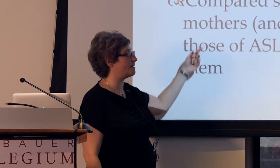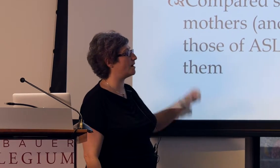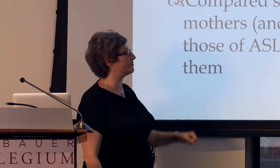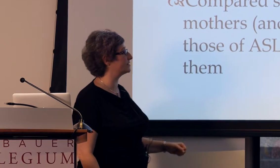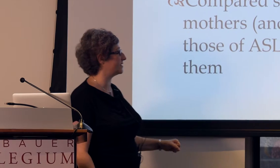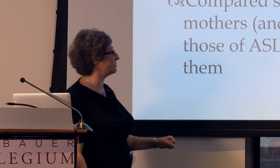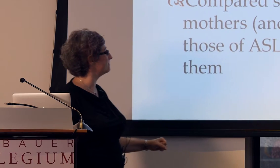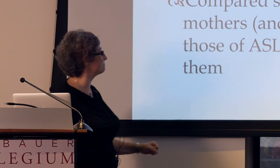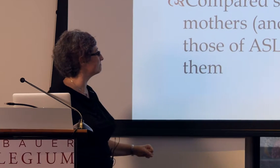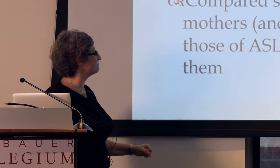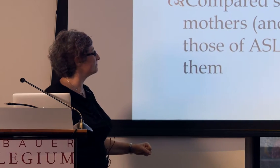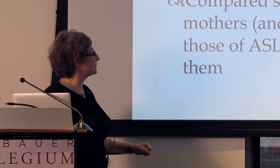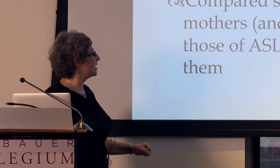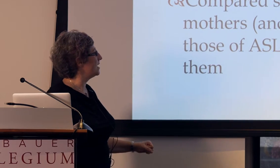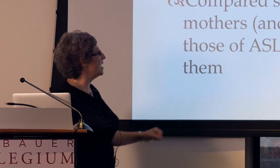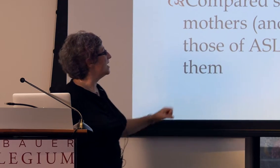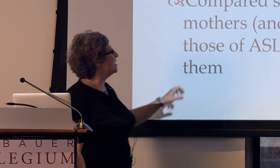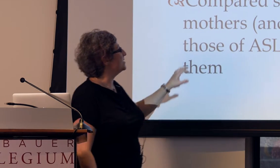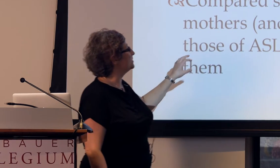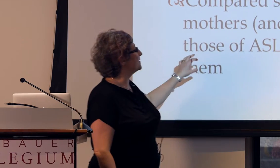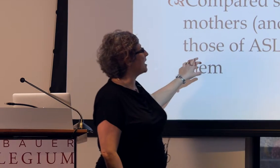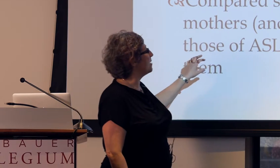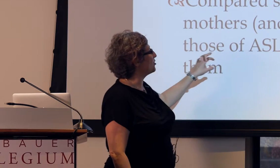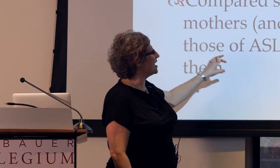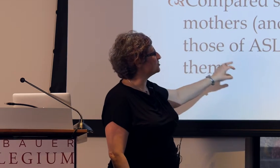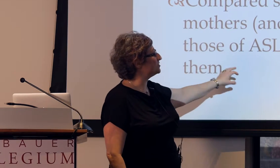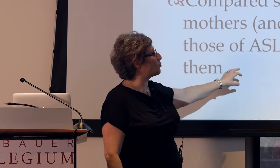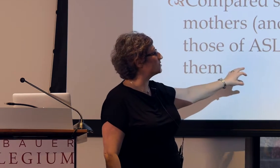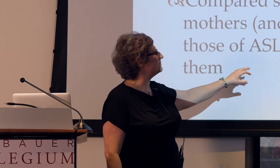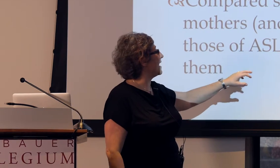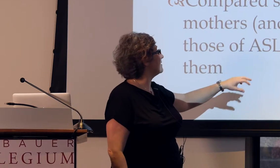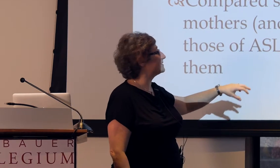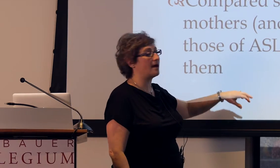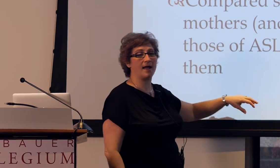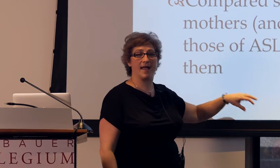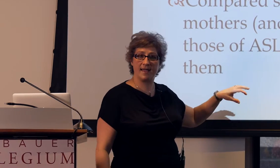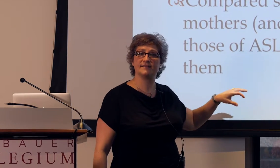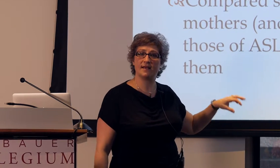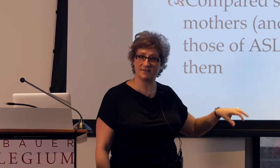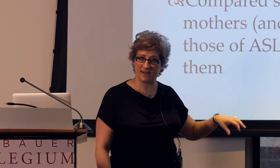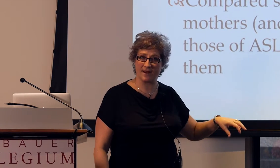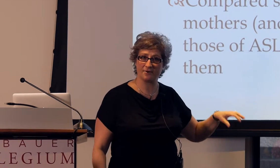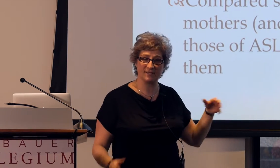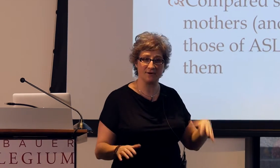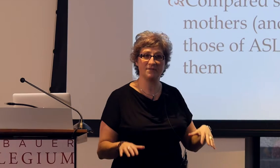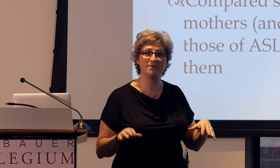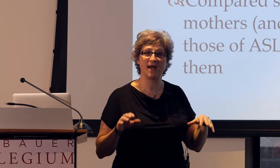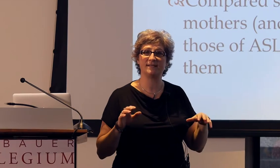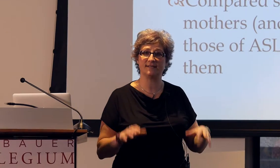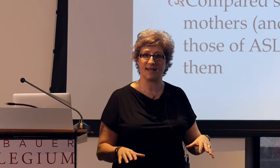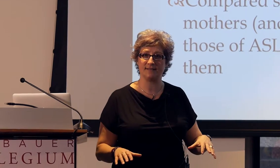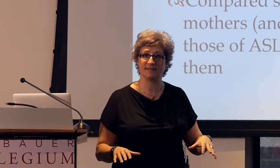on the mothers, here, to the comprehension scores of ASL signers here in the United States,